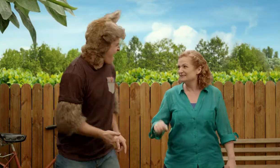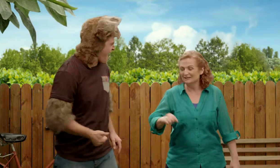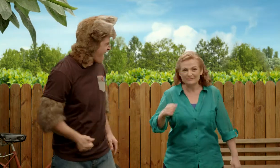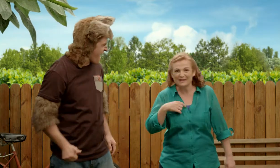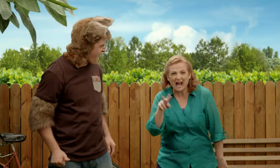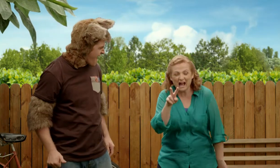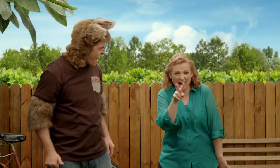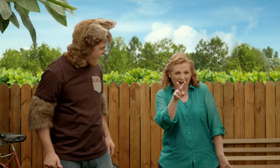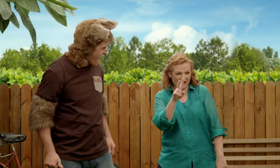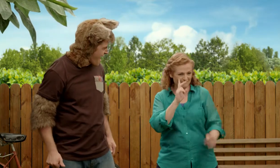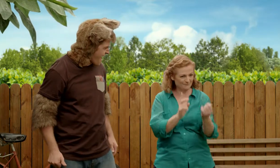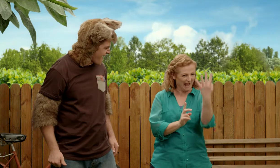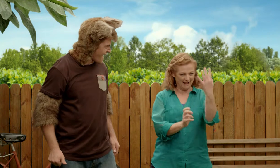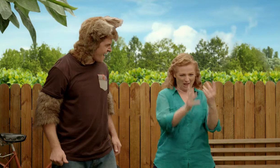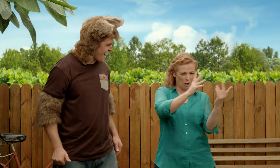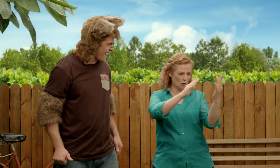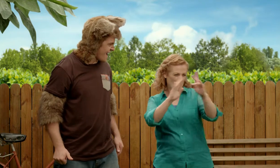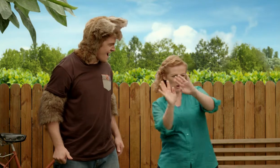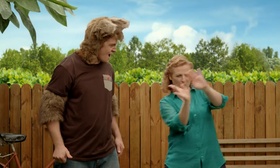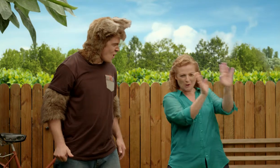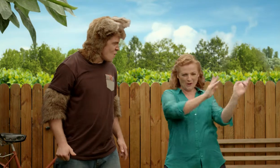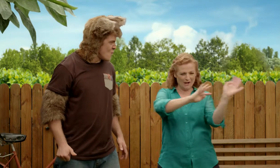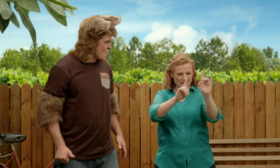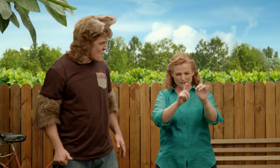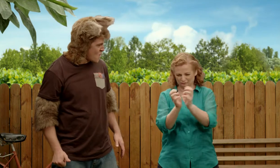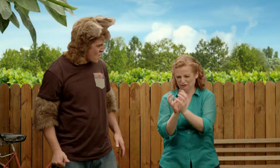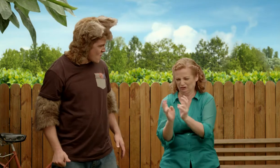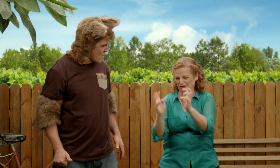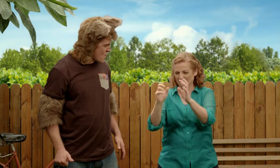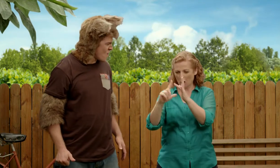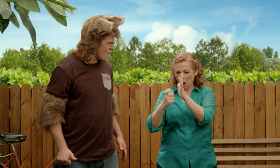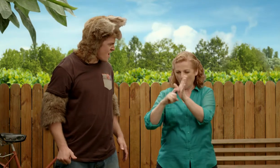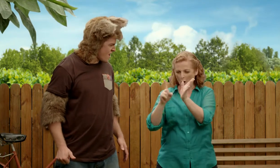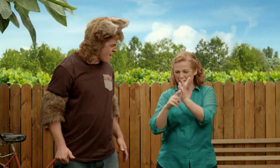It looked awesome. Yes Possum, and all the plants and the coral